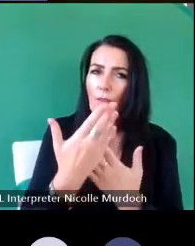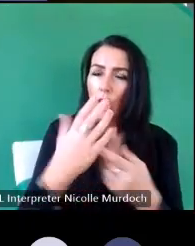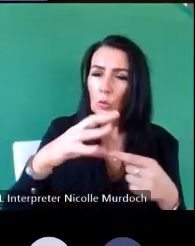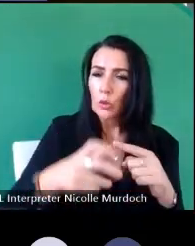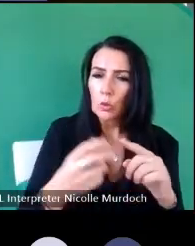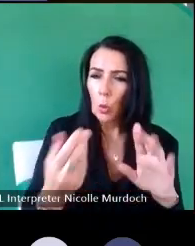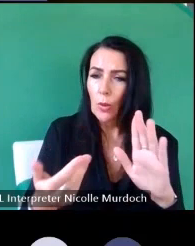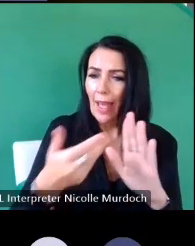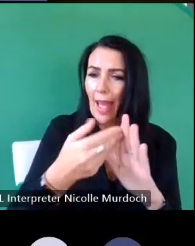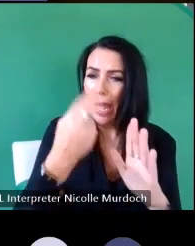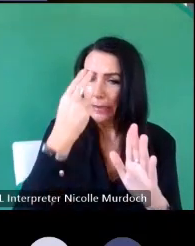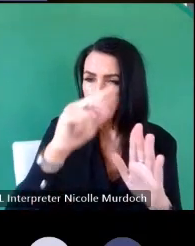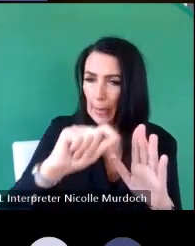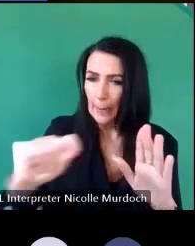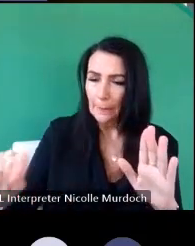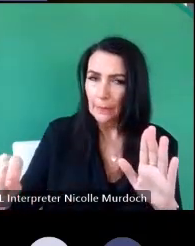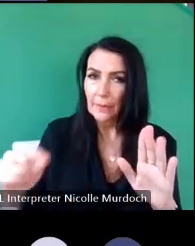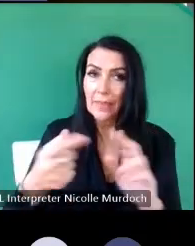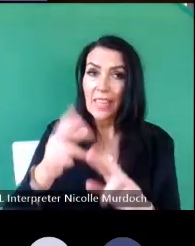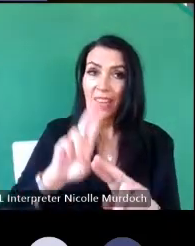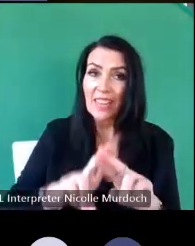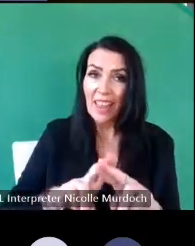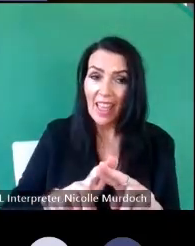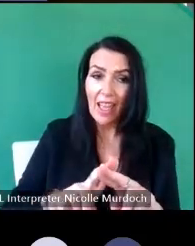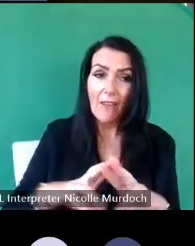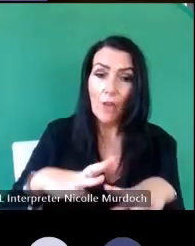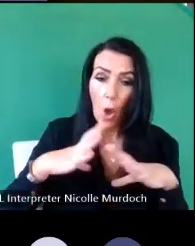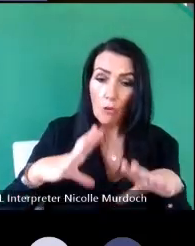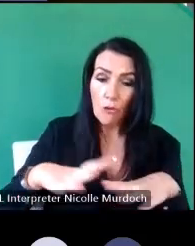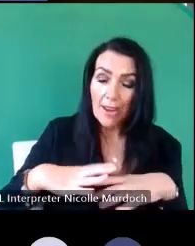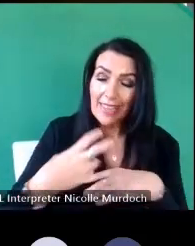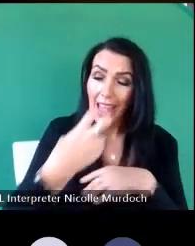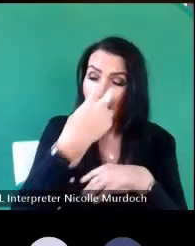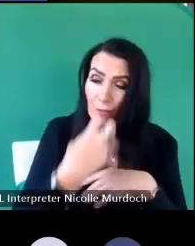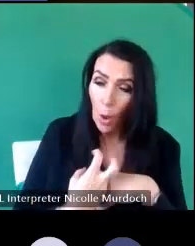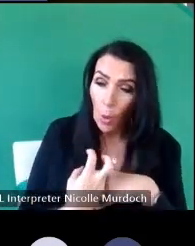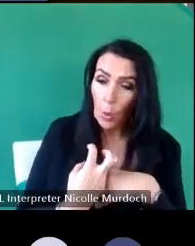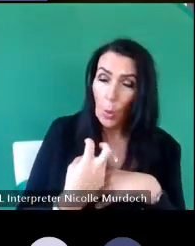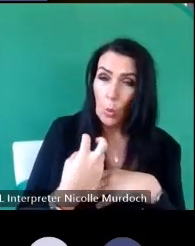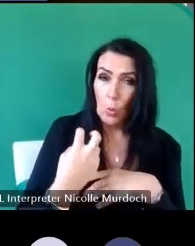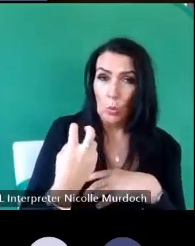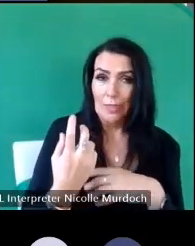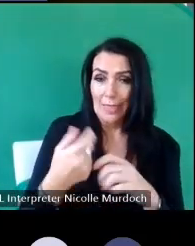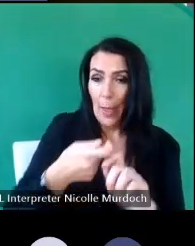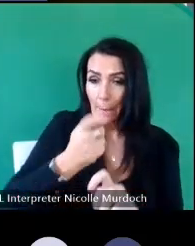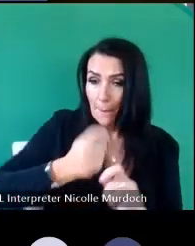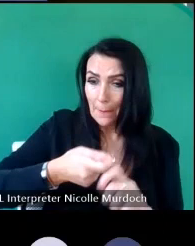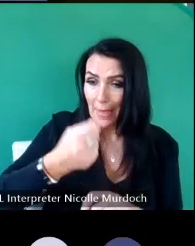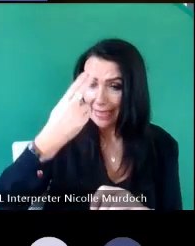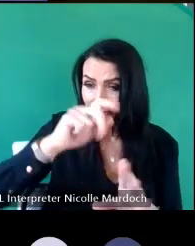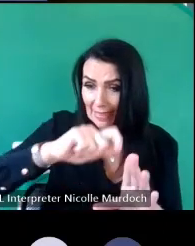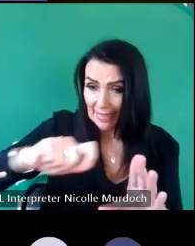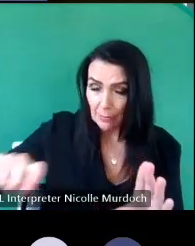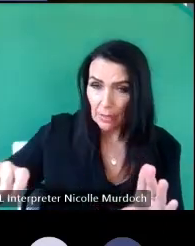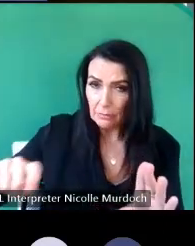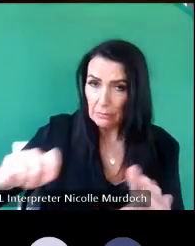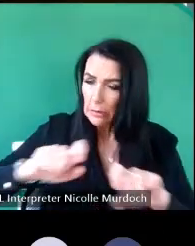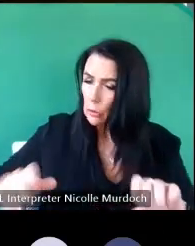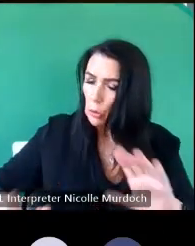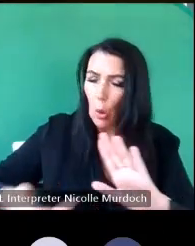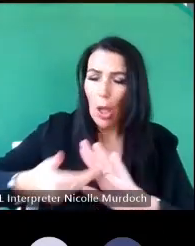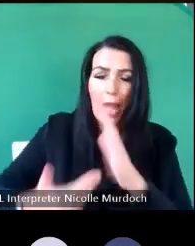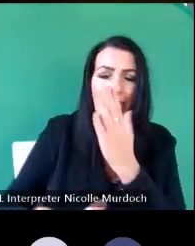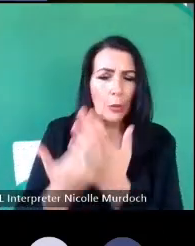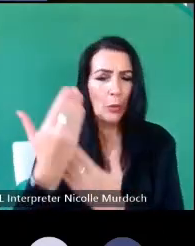if the building has Mason's mark from previous repairs or in the original construction uh at